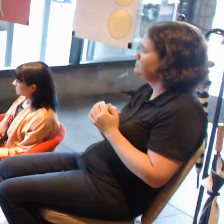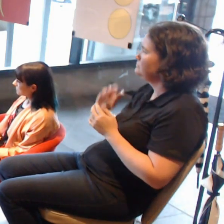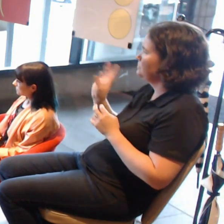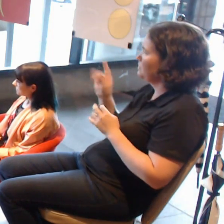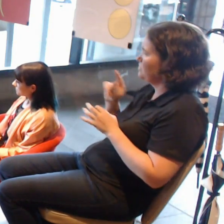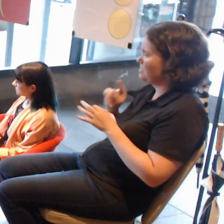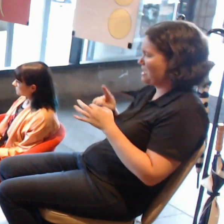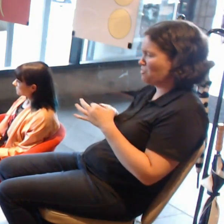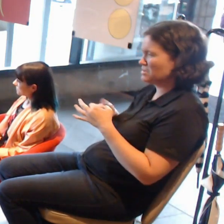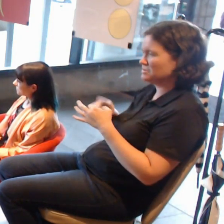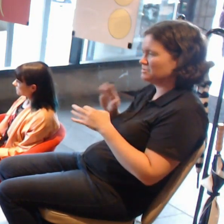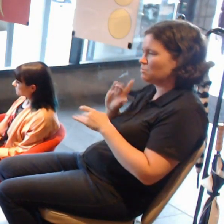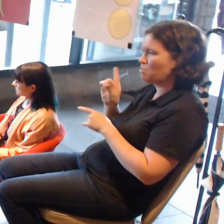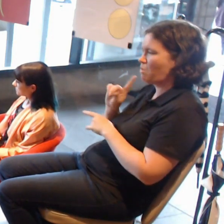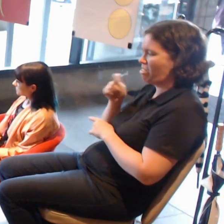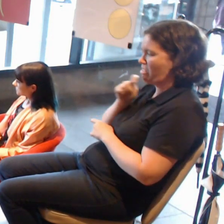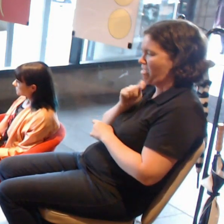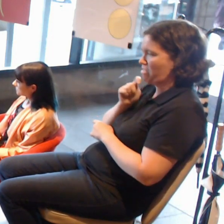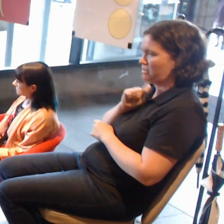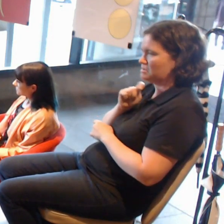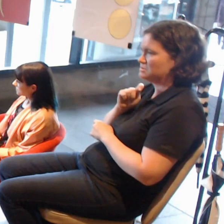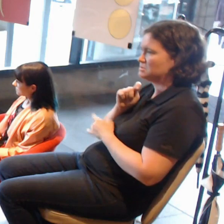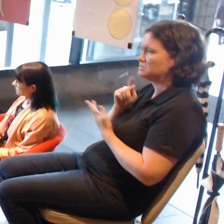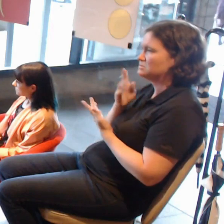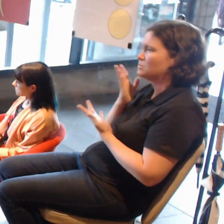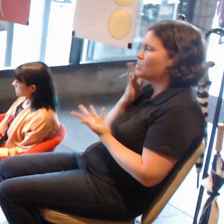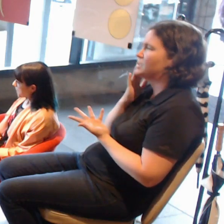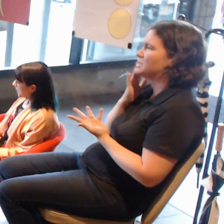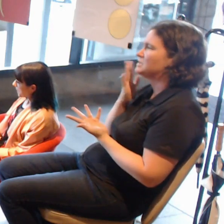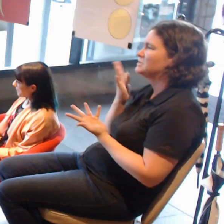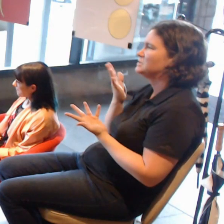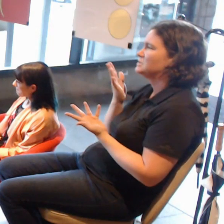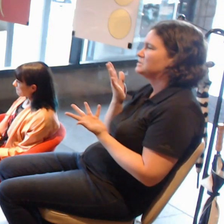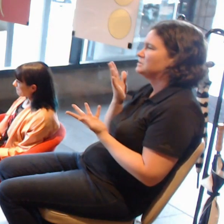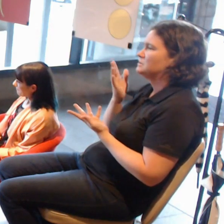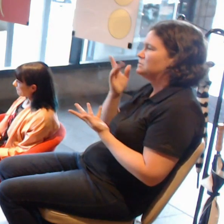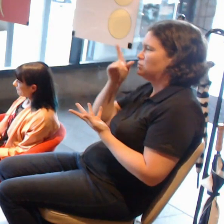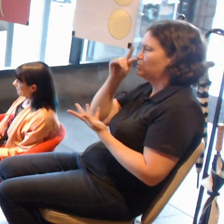So what are the ethics when you can distort